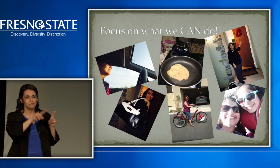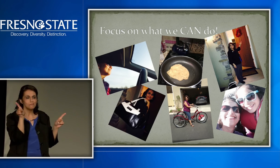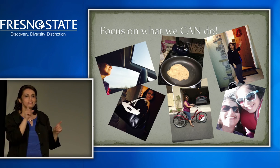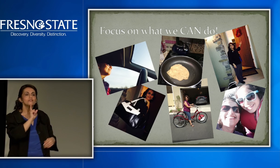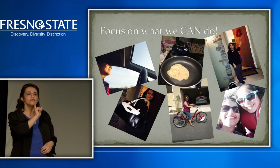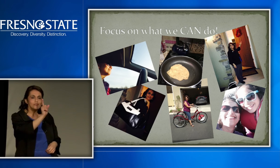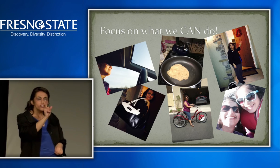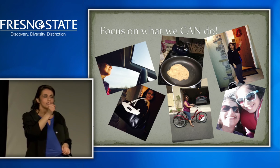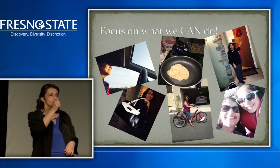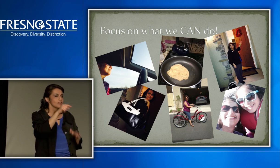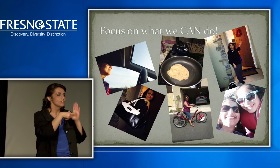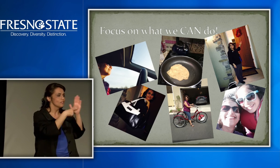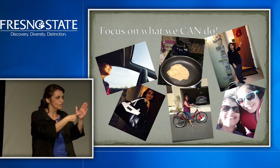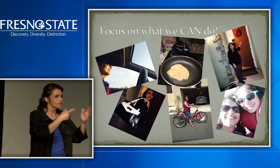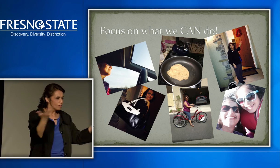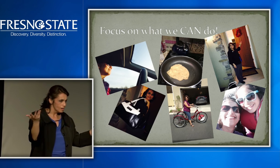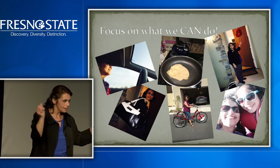It's a little silly, but it's true.